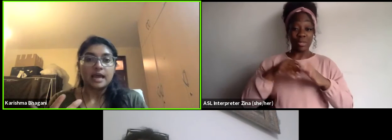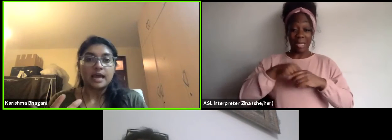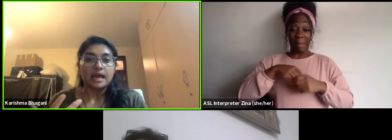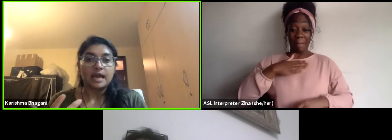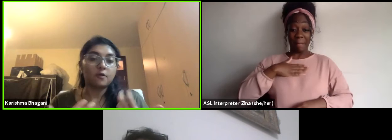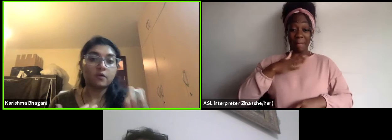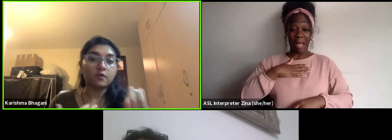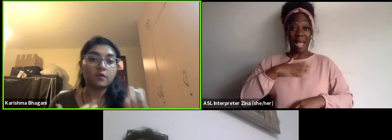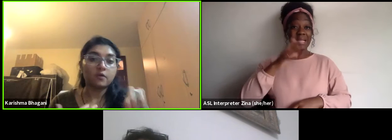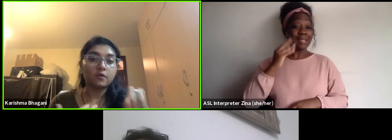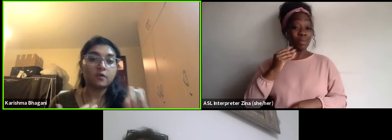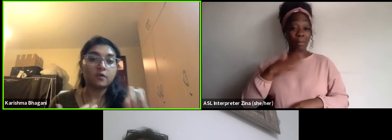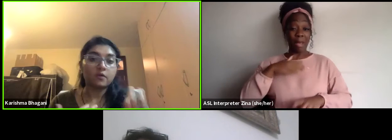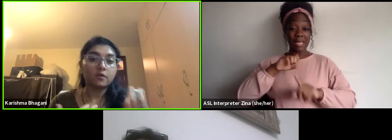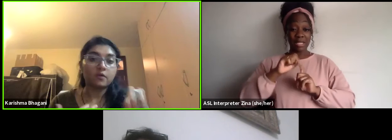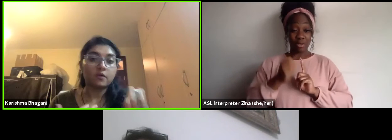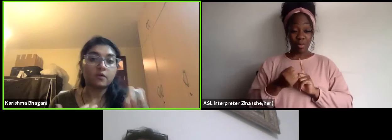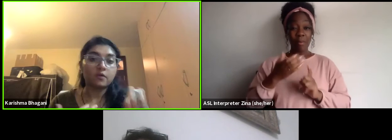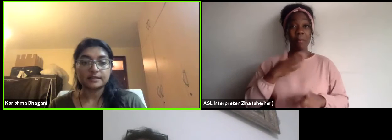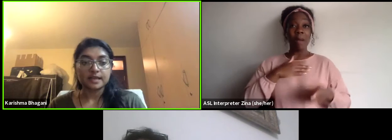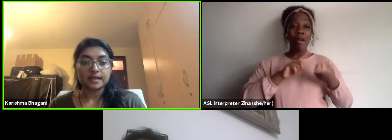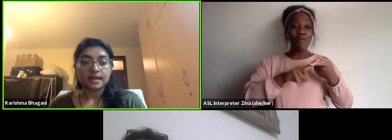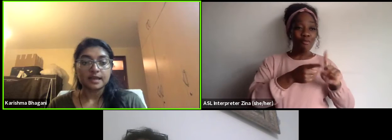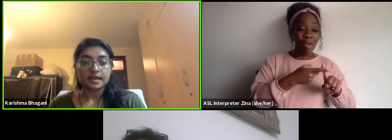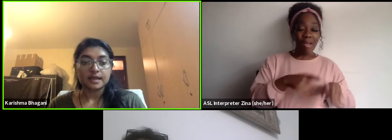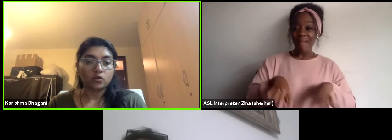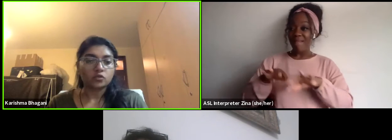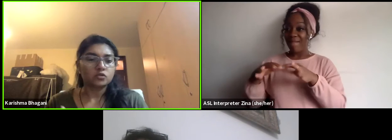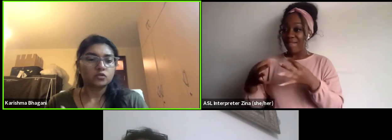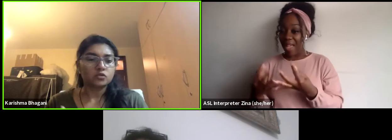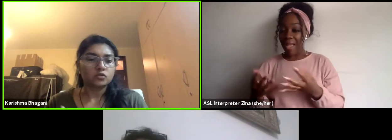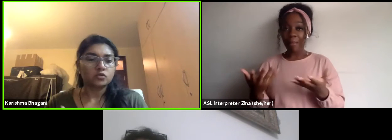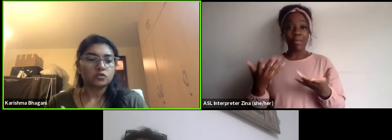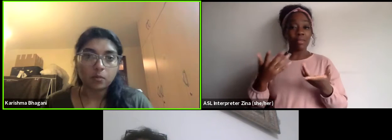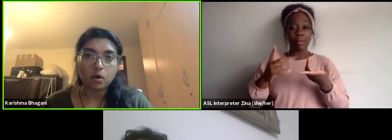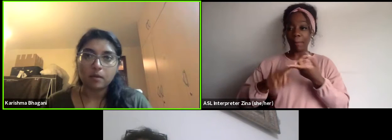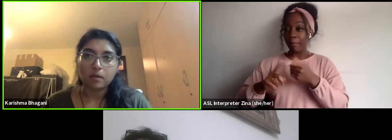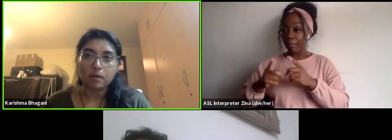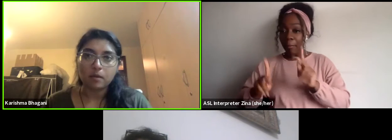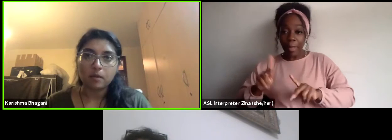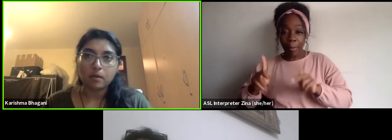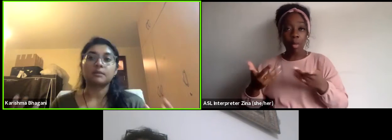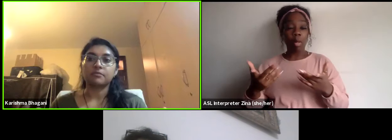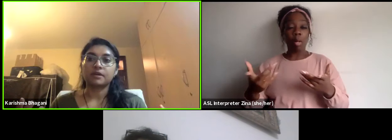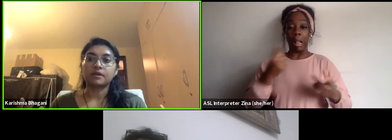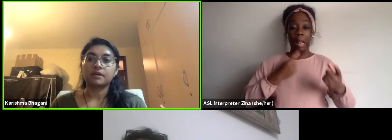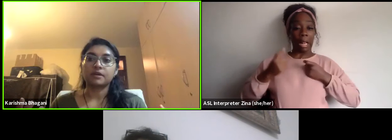that I have folks and friends coming to me for advice or to talk more about how to build something